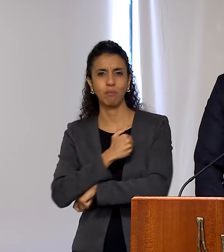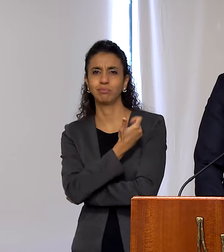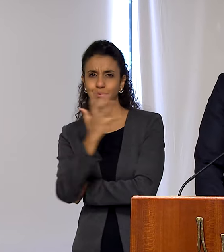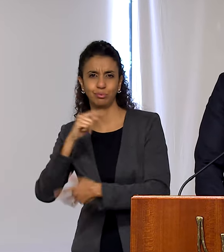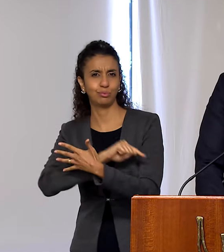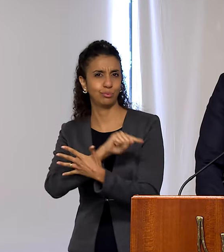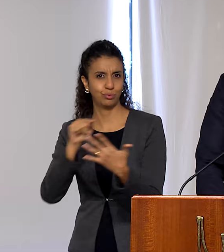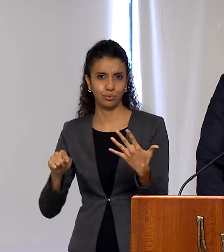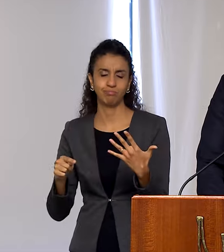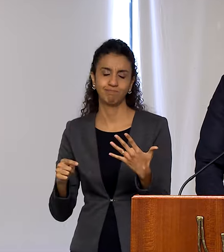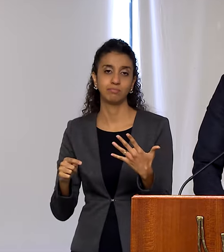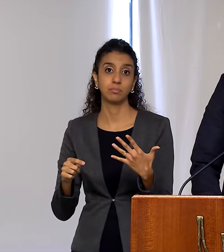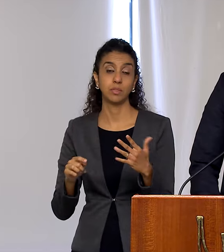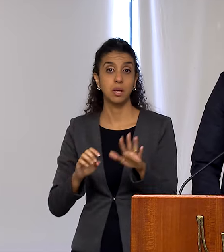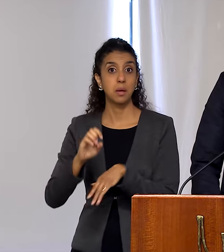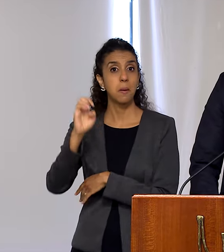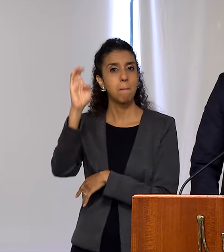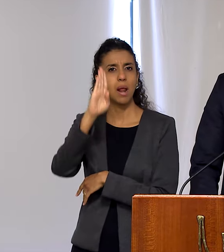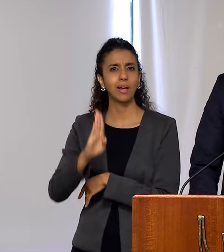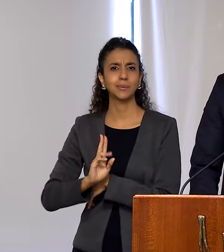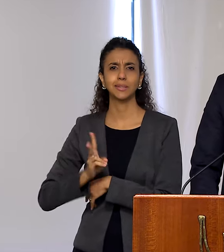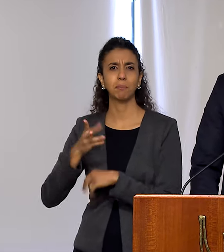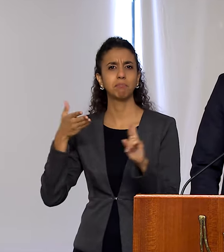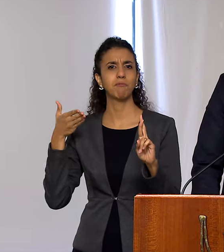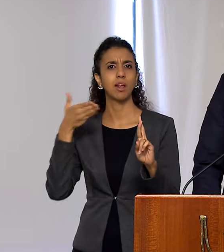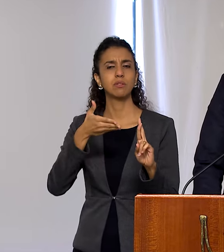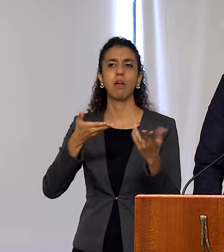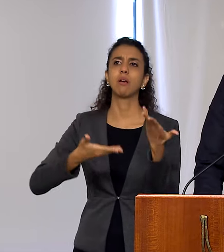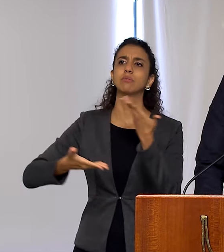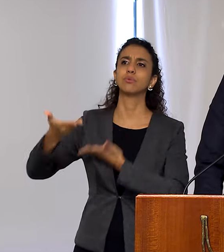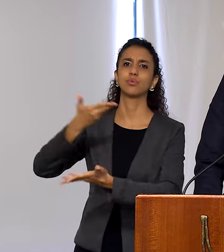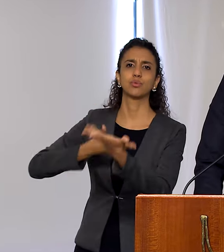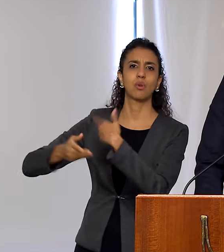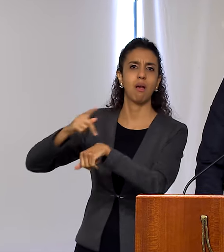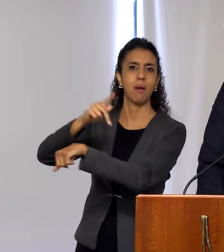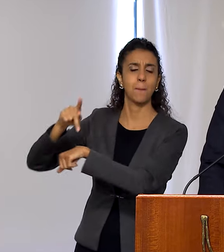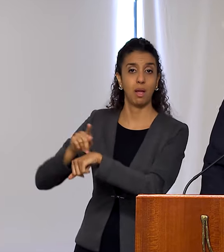Brazil has always been a relevant player in the broad space of multilateral dialogue. This does not mean,